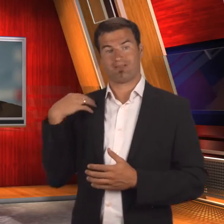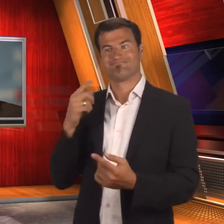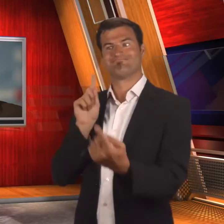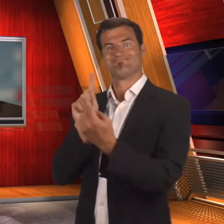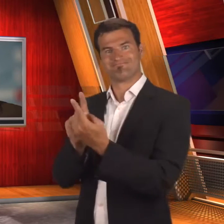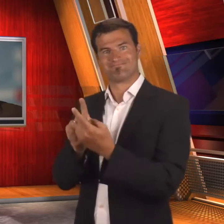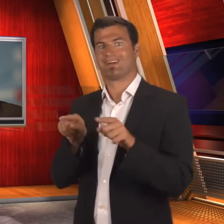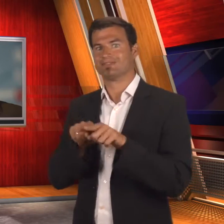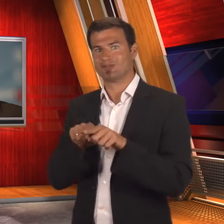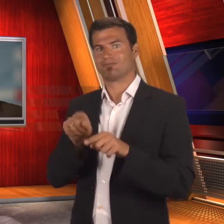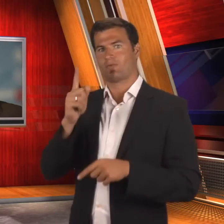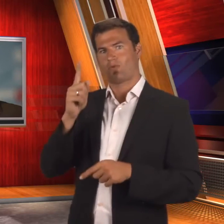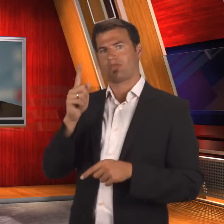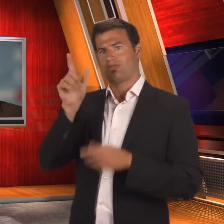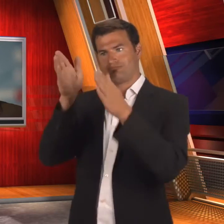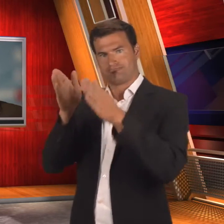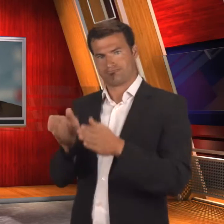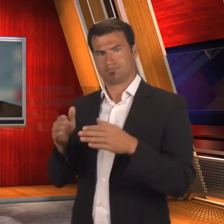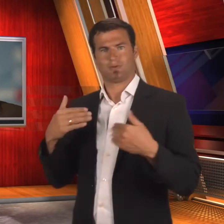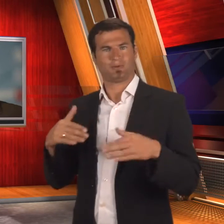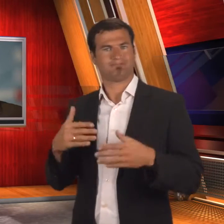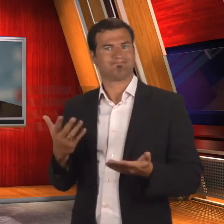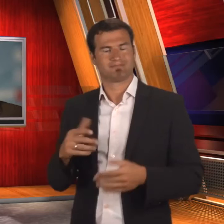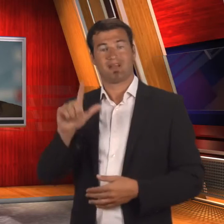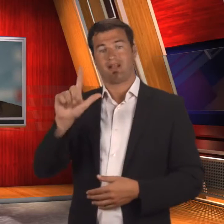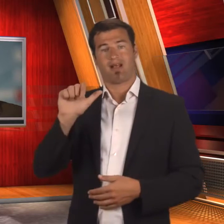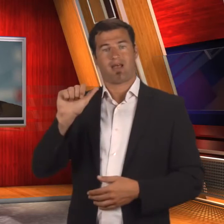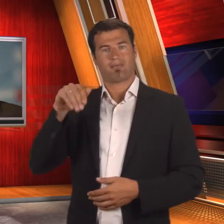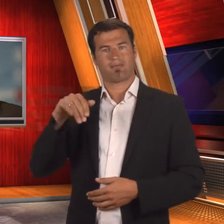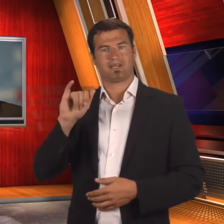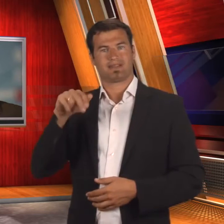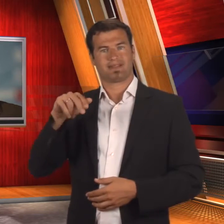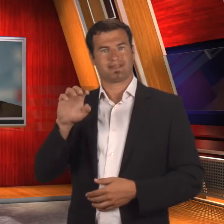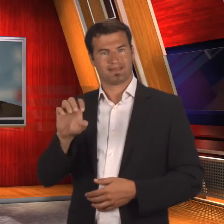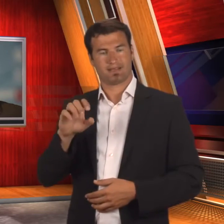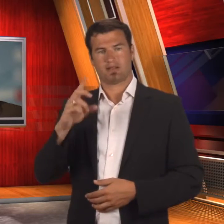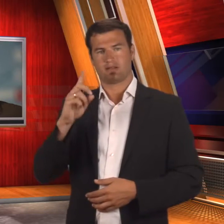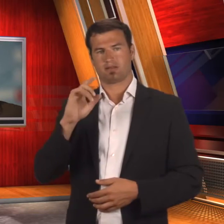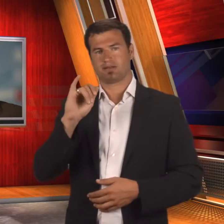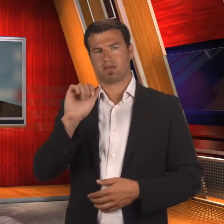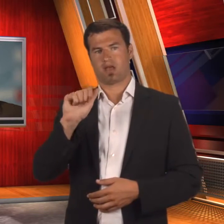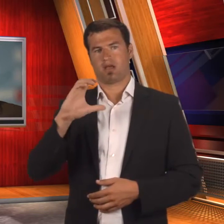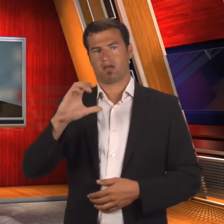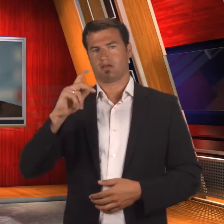Valery also met with Lamine Diack, president of